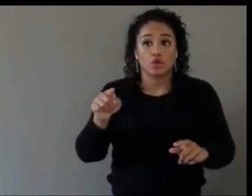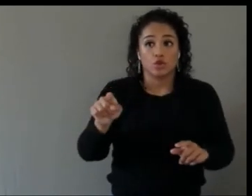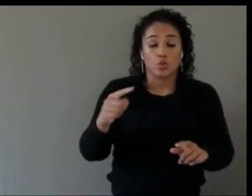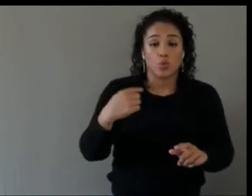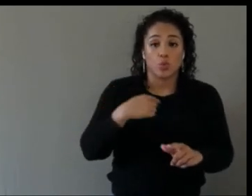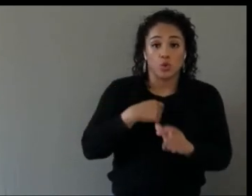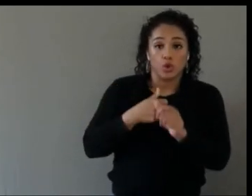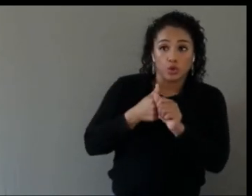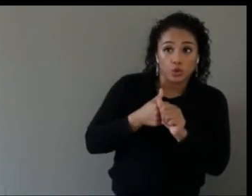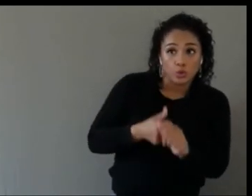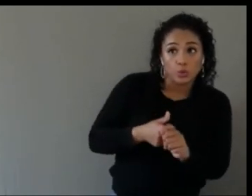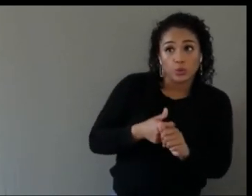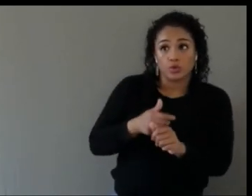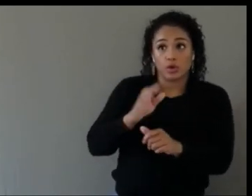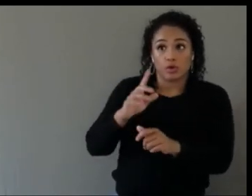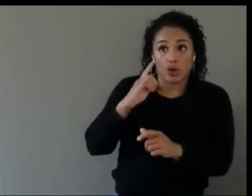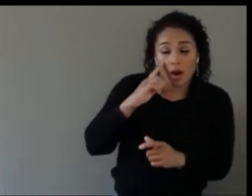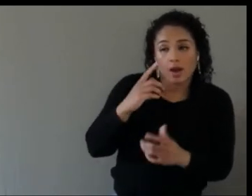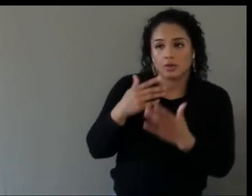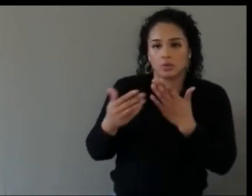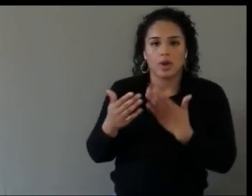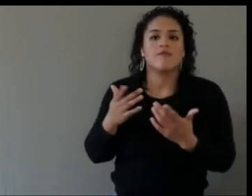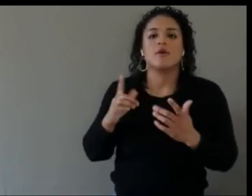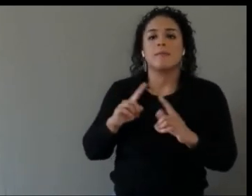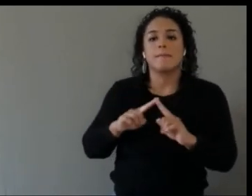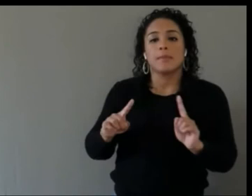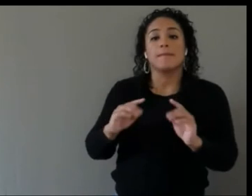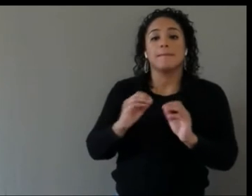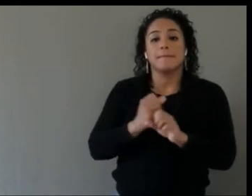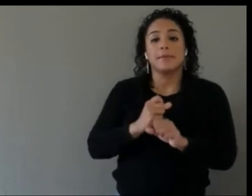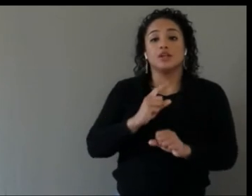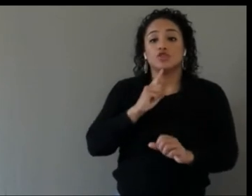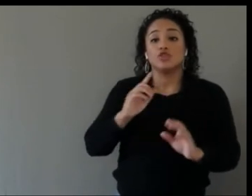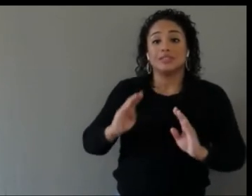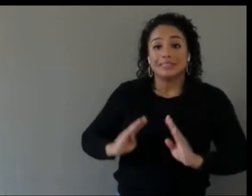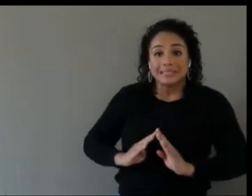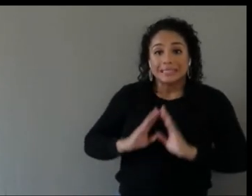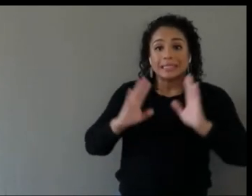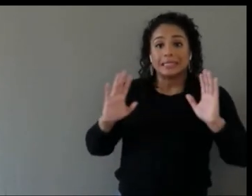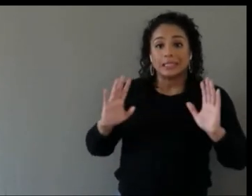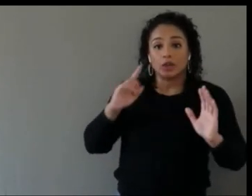So just making it really clear and obvious to people how we're collecting information.